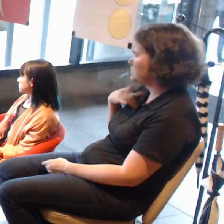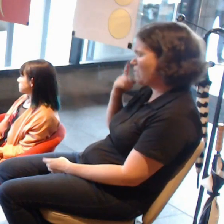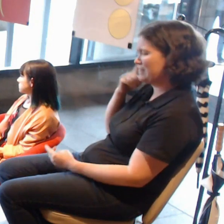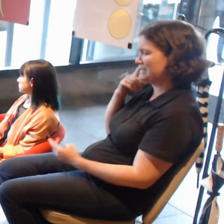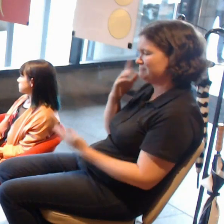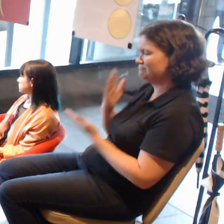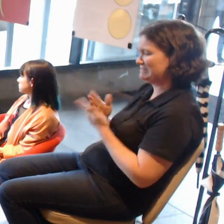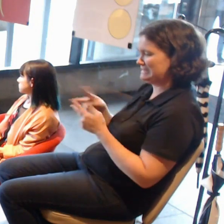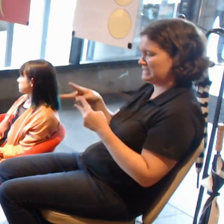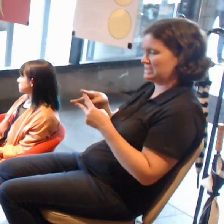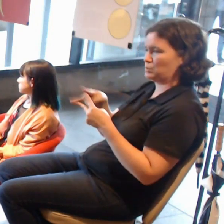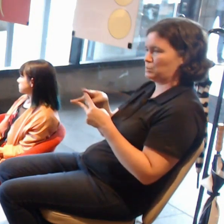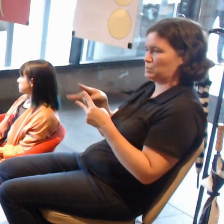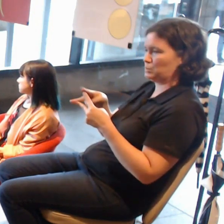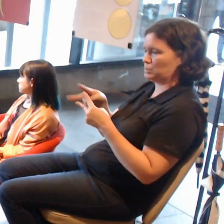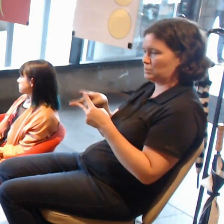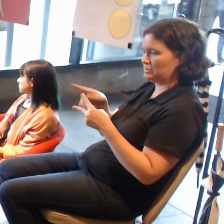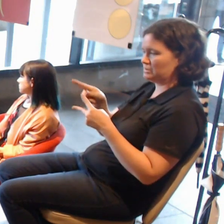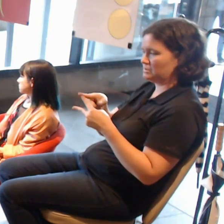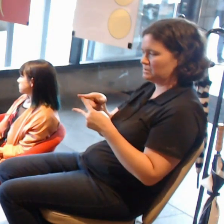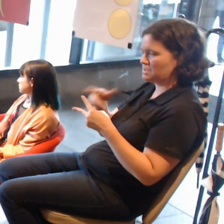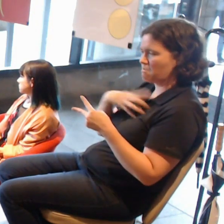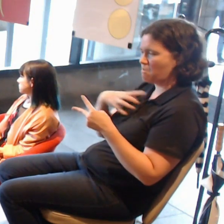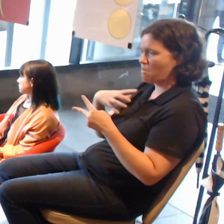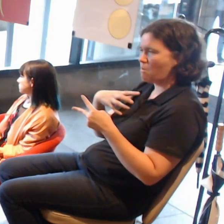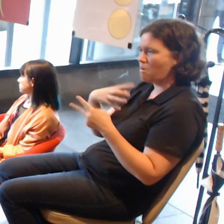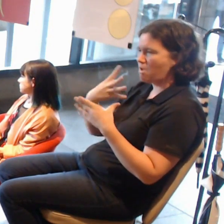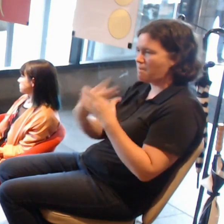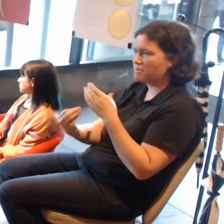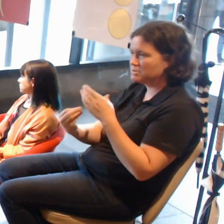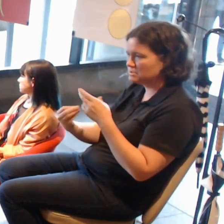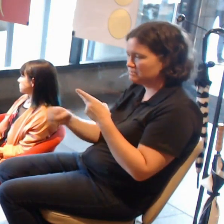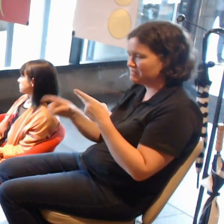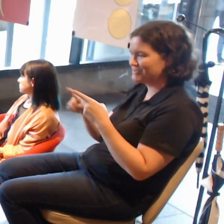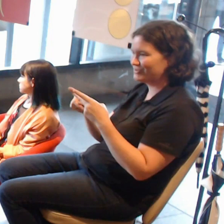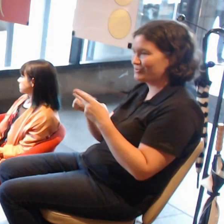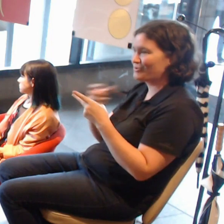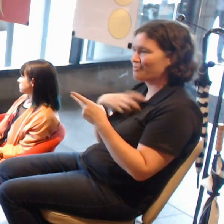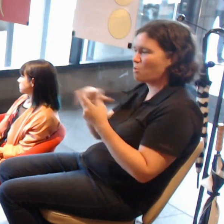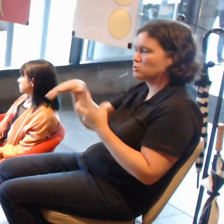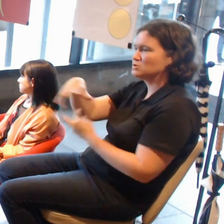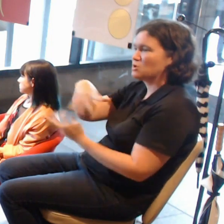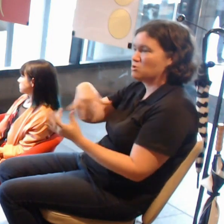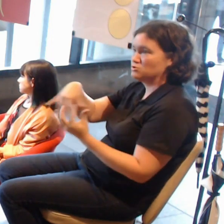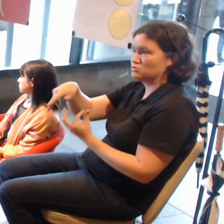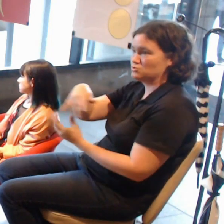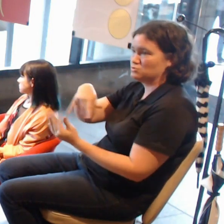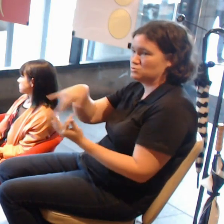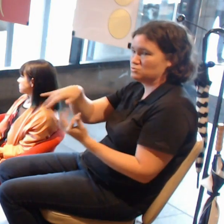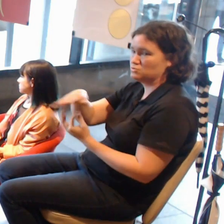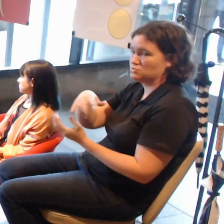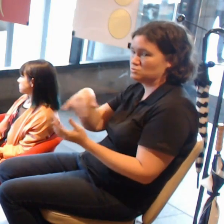More immersive but more social at the same time. I think they are two important aspects, and one of the things we are trying